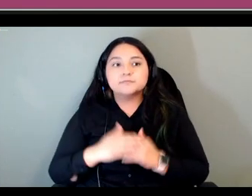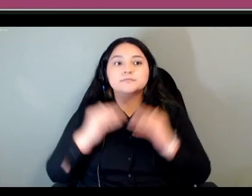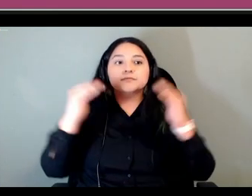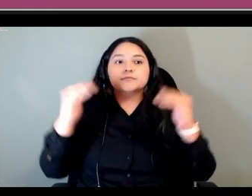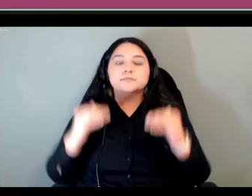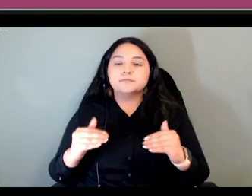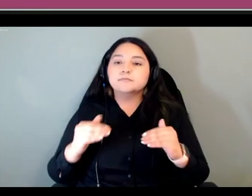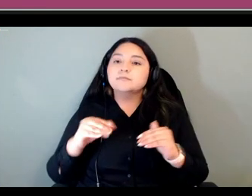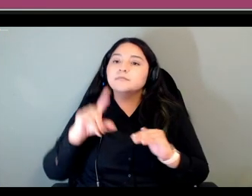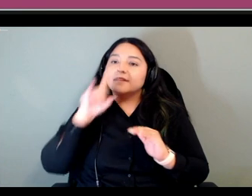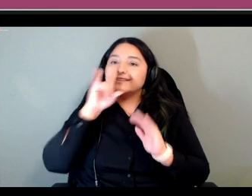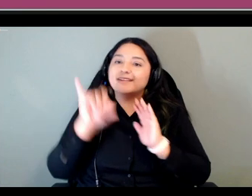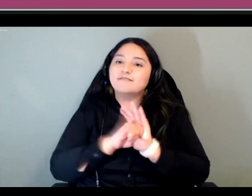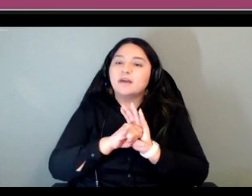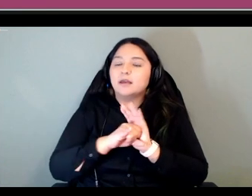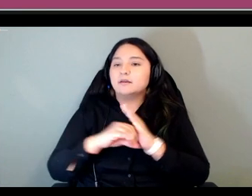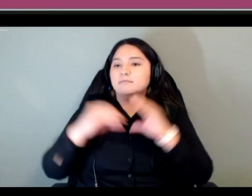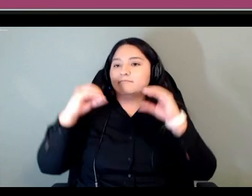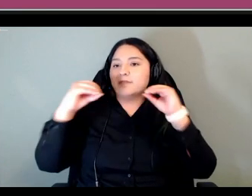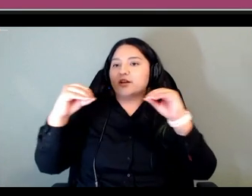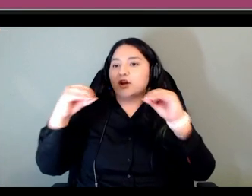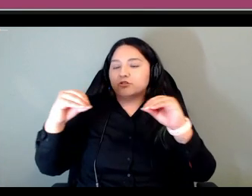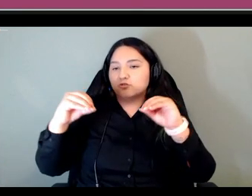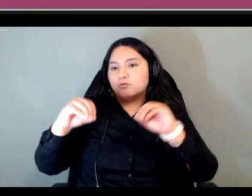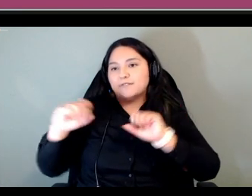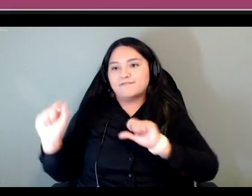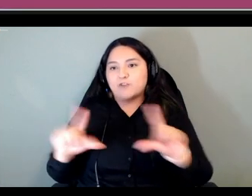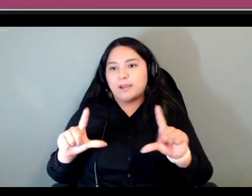the beginning we kind of talked a lot about how are we even going to structure this and